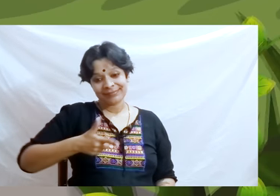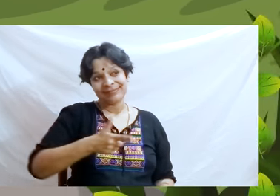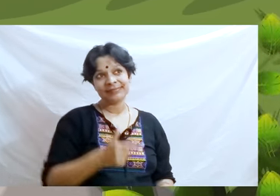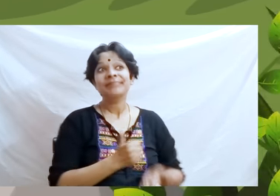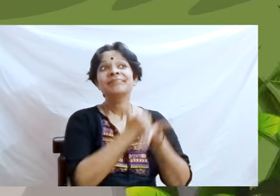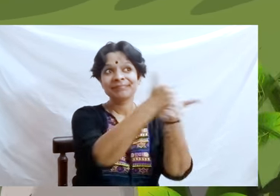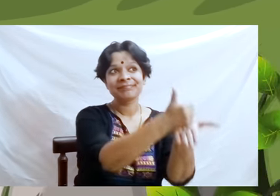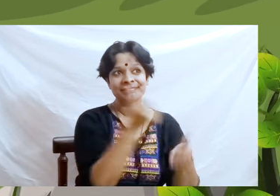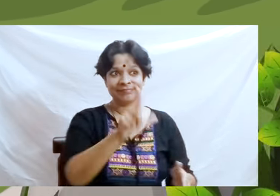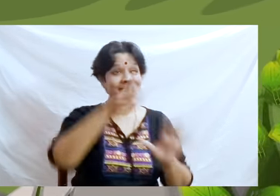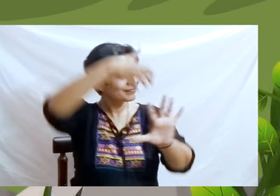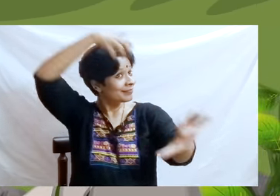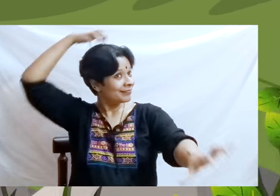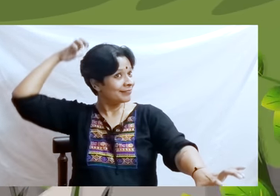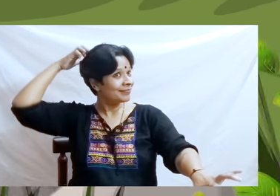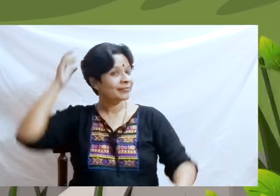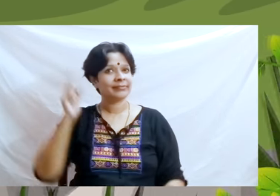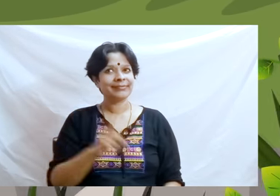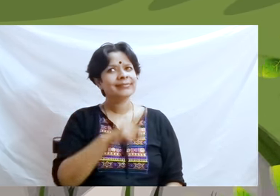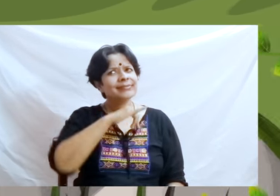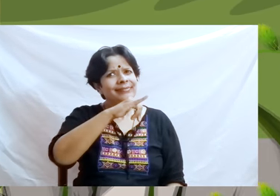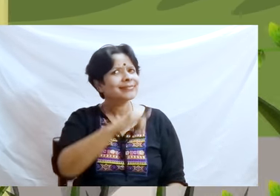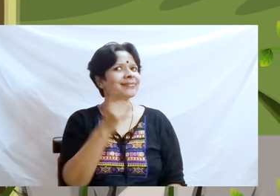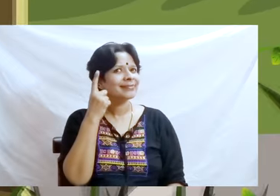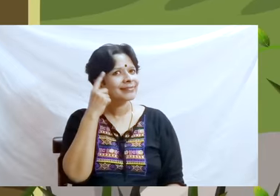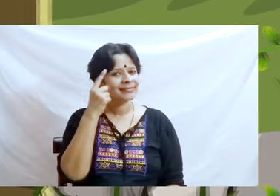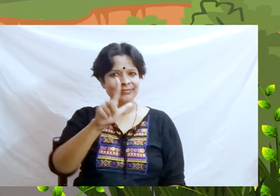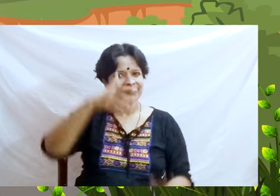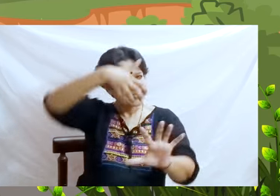The lion and the mouse became good friends for the rest of their lives.